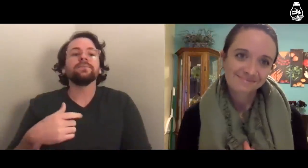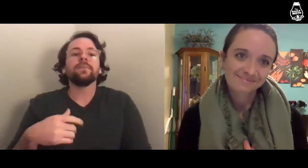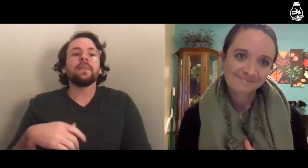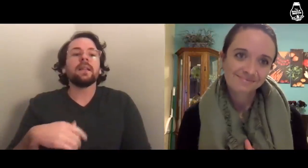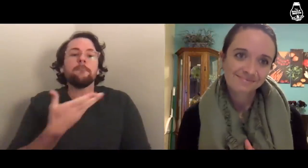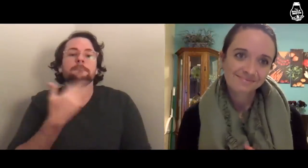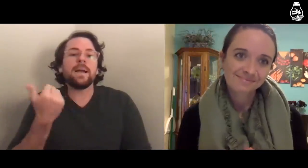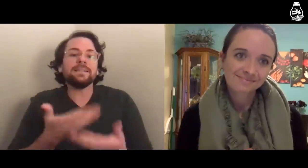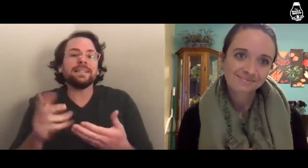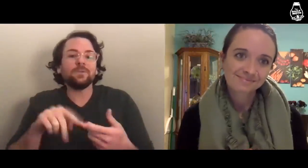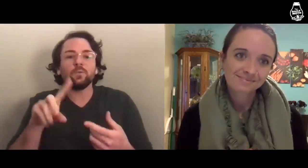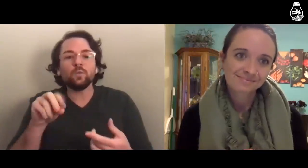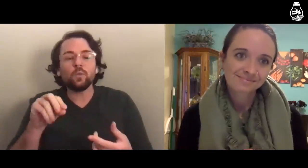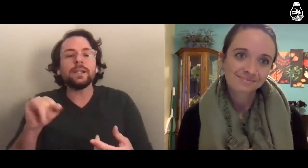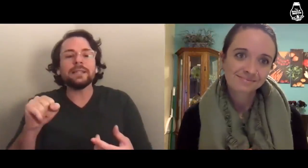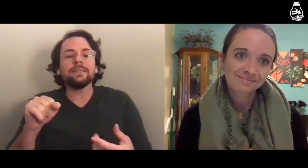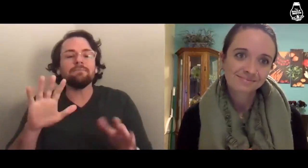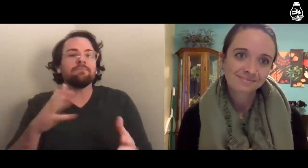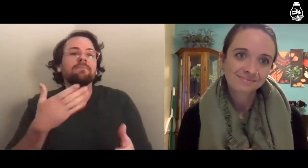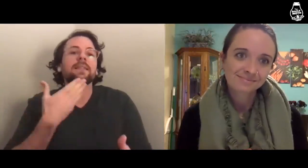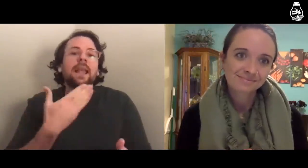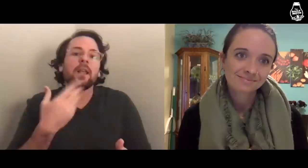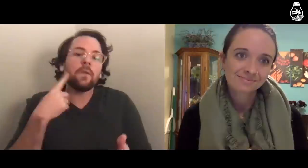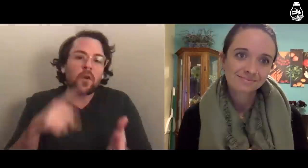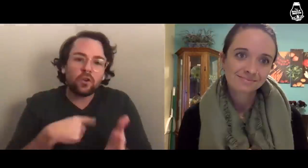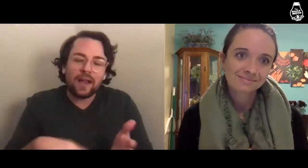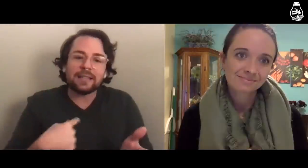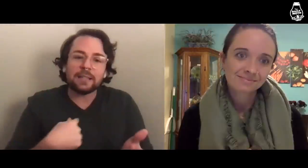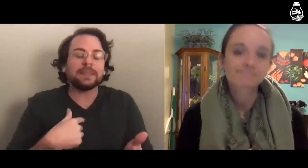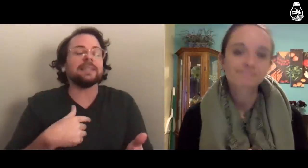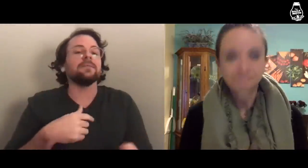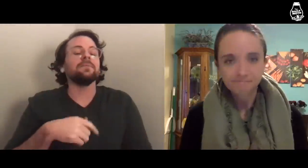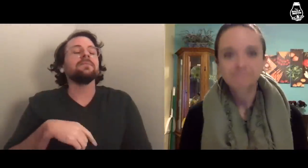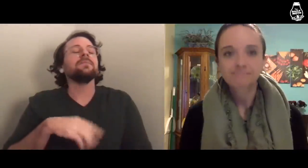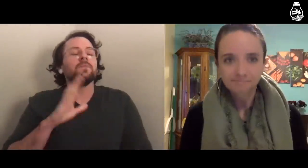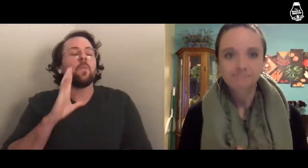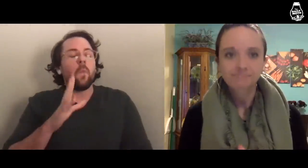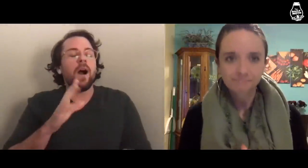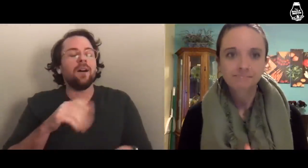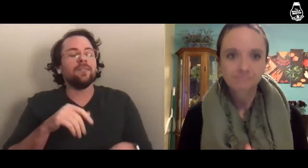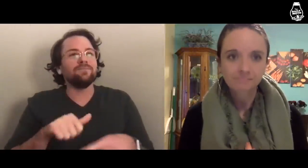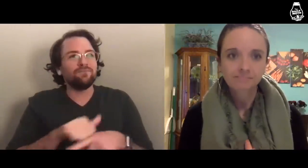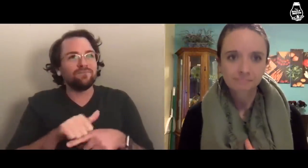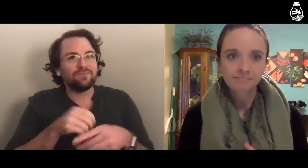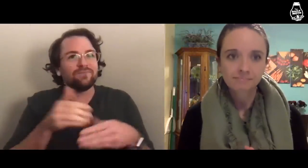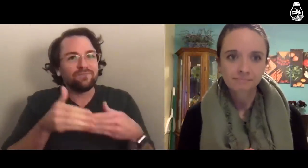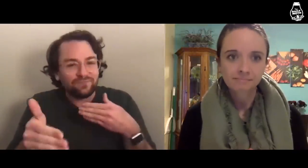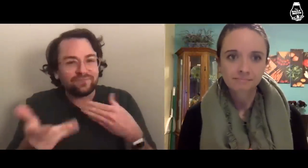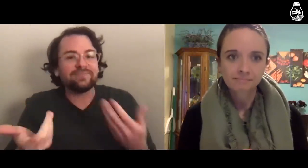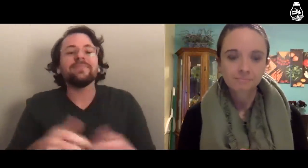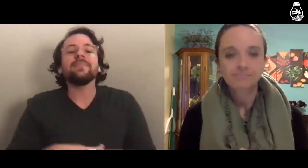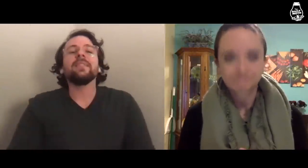The best thing to do is to say thank you for criticizing me, and say that you’ll practice.